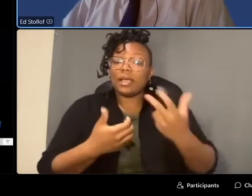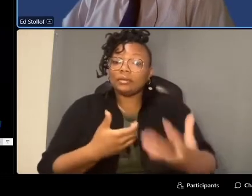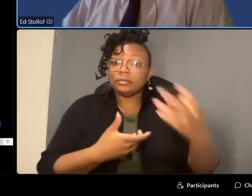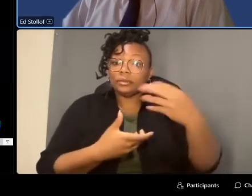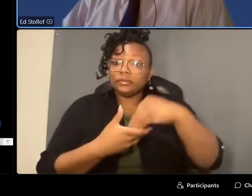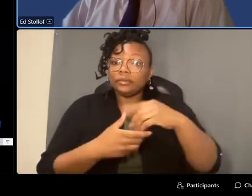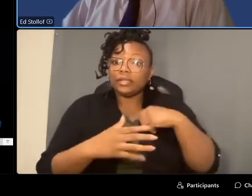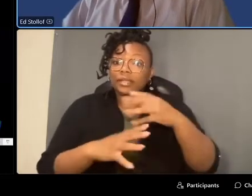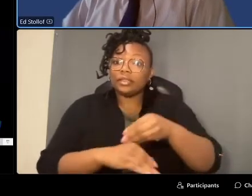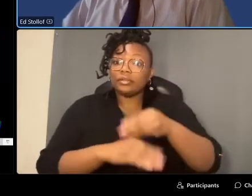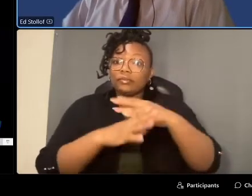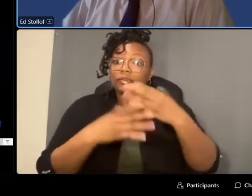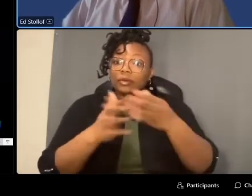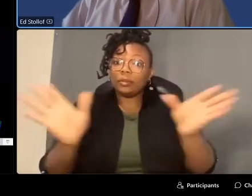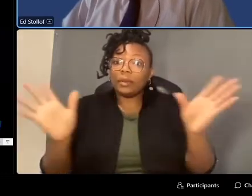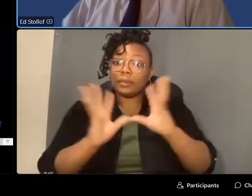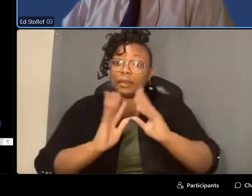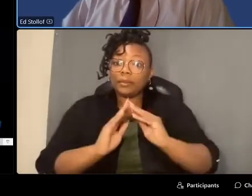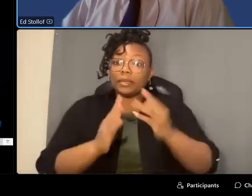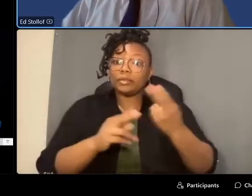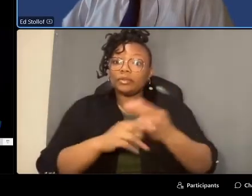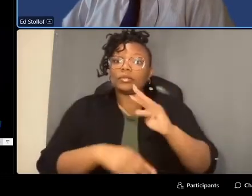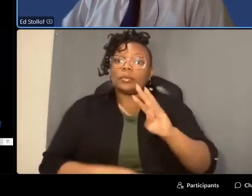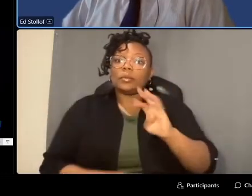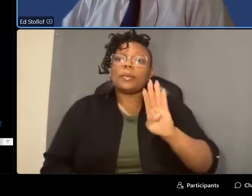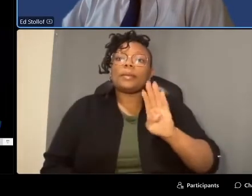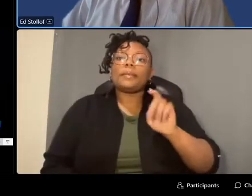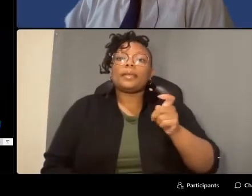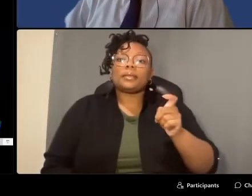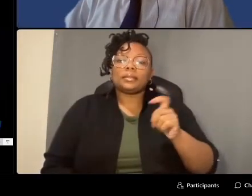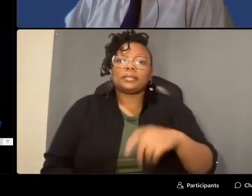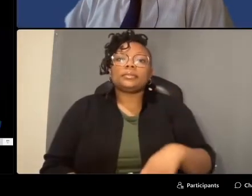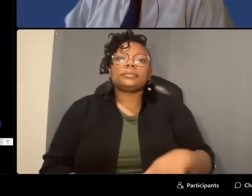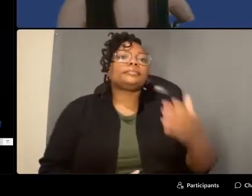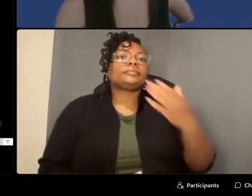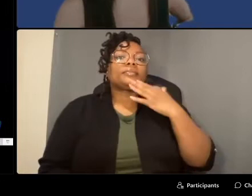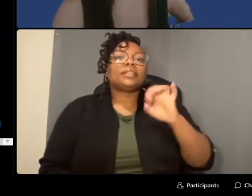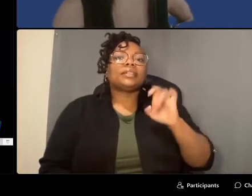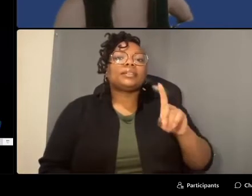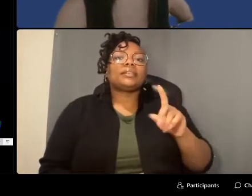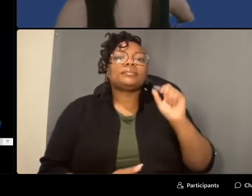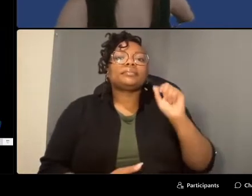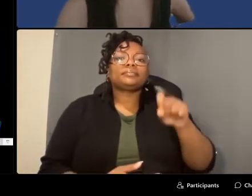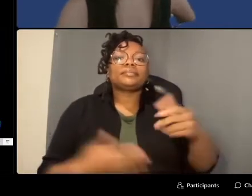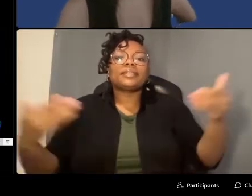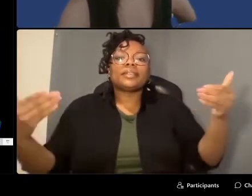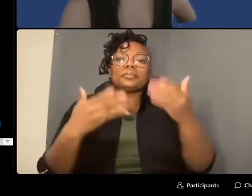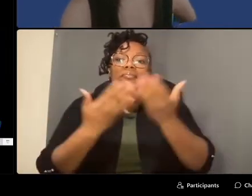in the virtual public meeting using webex thank you ed i sure will so welcome you all again to